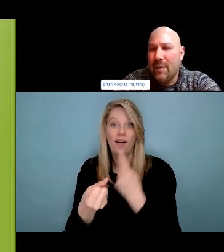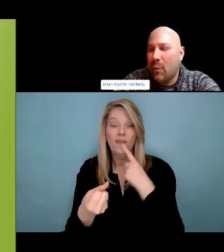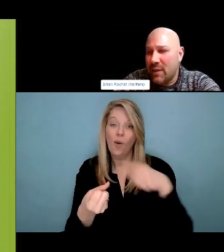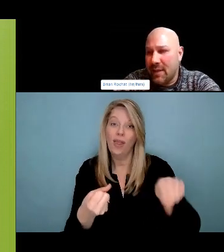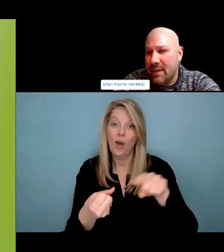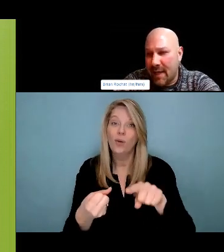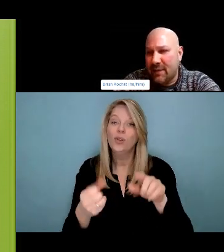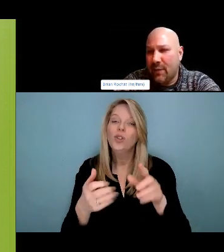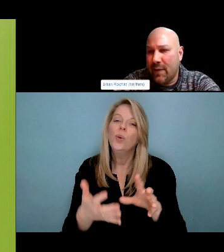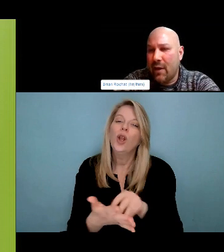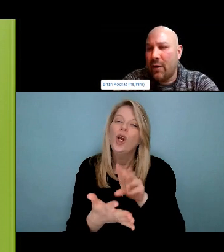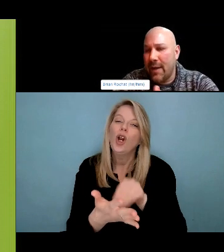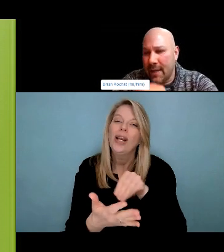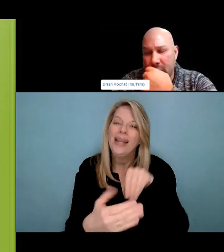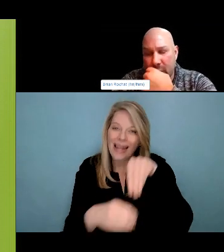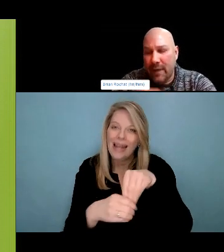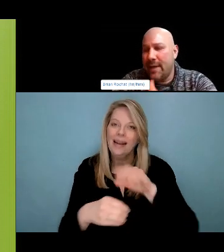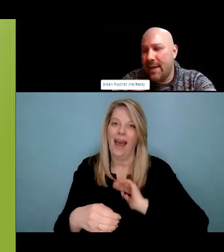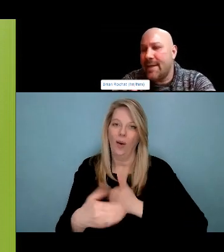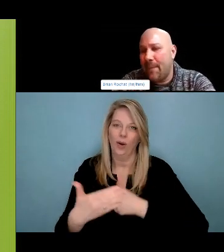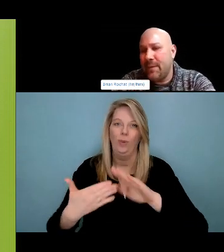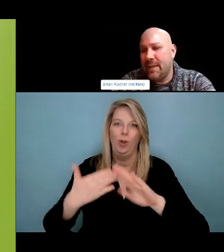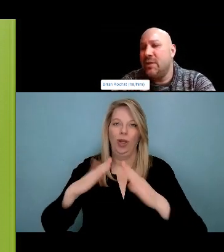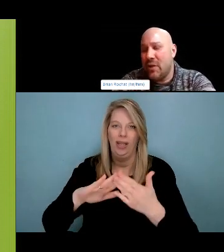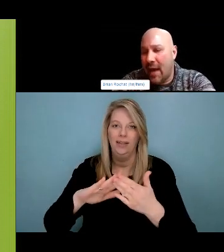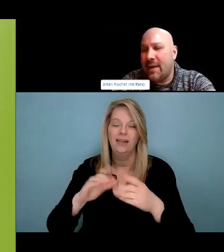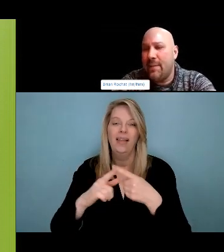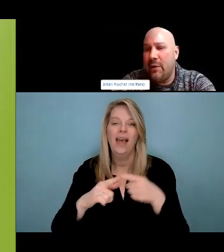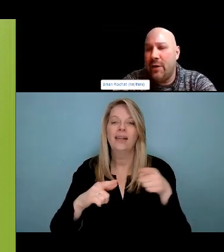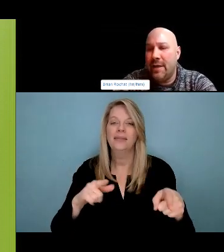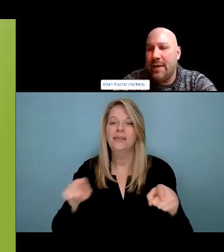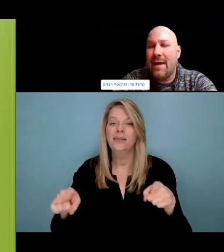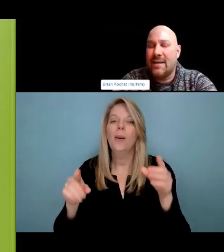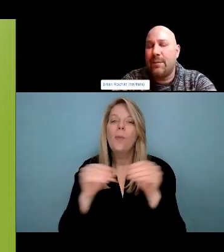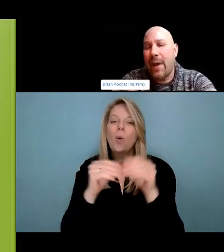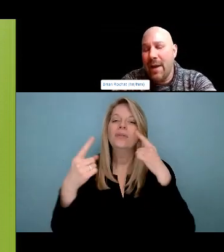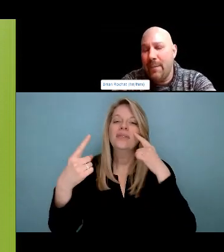just last week I lost a friend. I've lost 2 daughters. 2 nephews and a niece